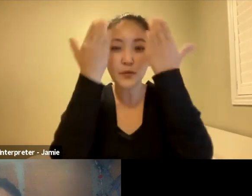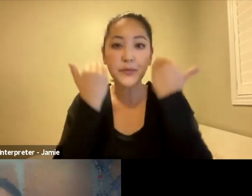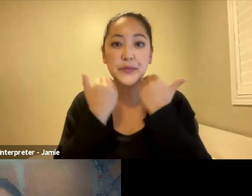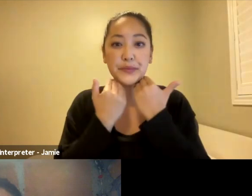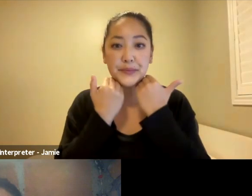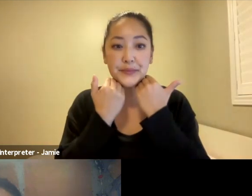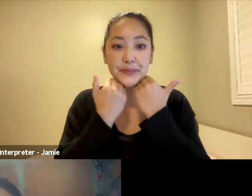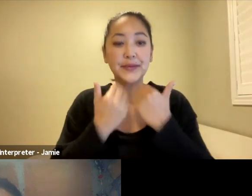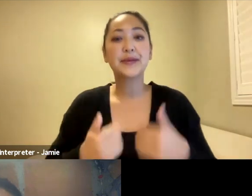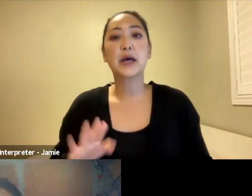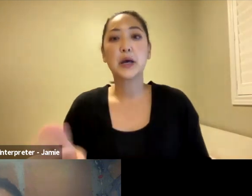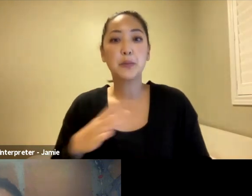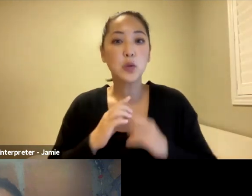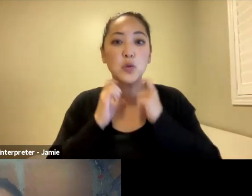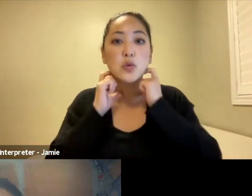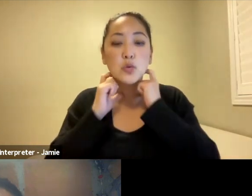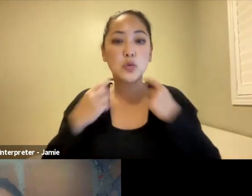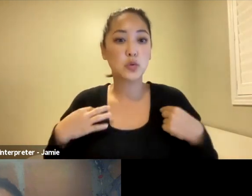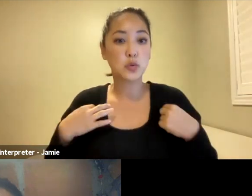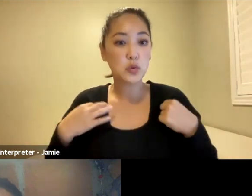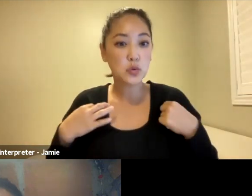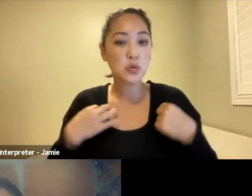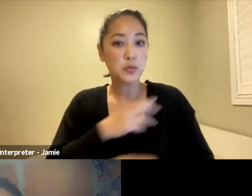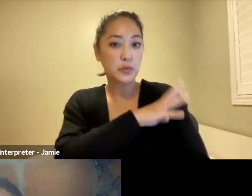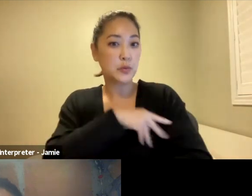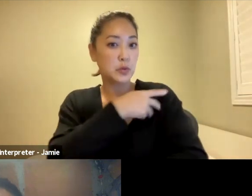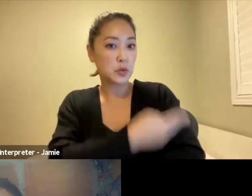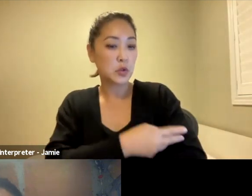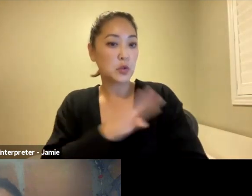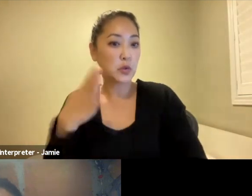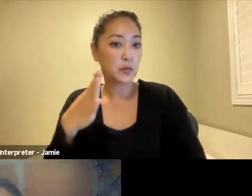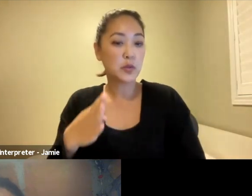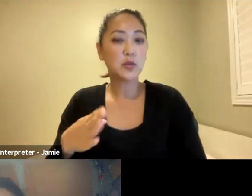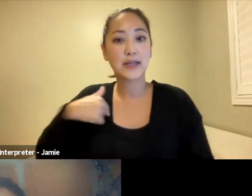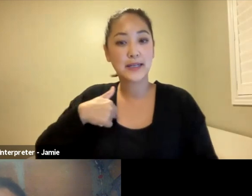I'm wearing a blue turtleneck with a truck and blue sweater, and I'm sitting in imagineNATIVE's library,